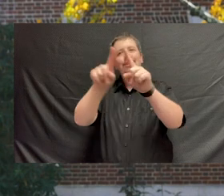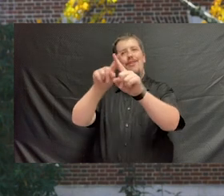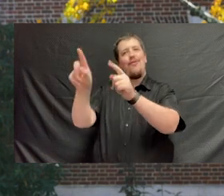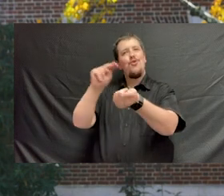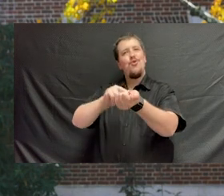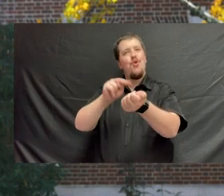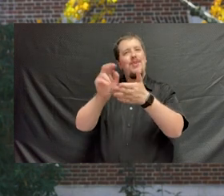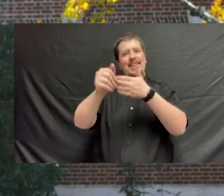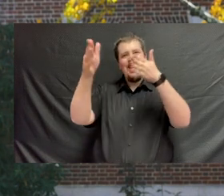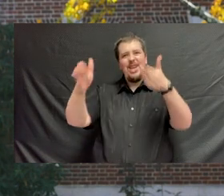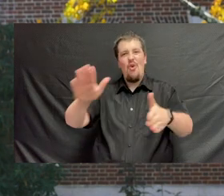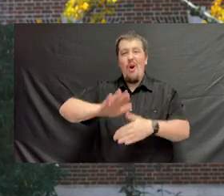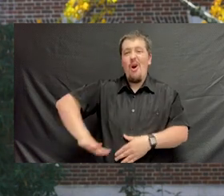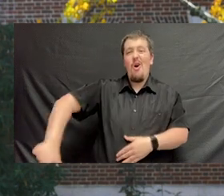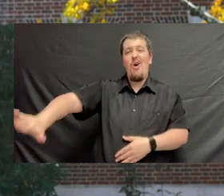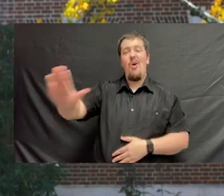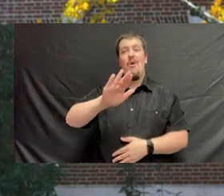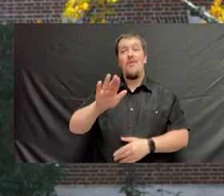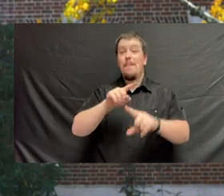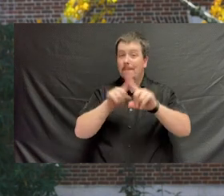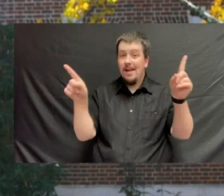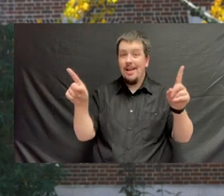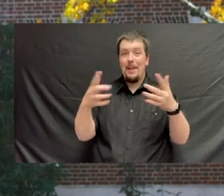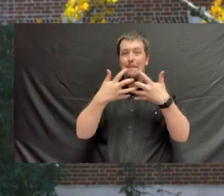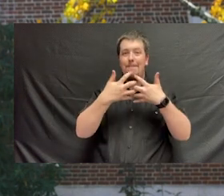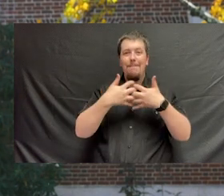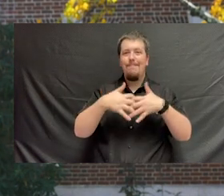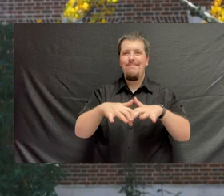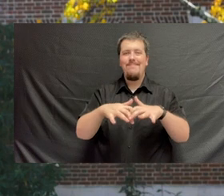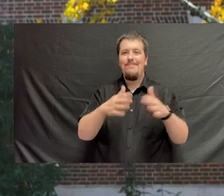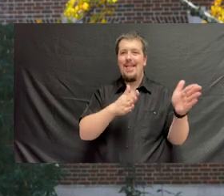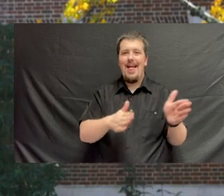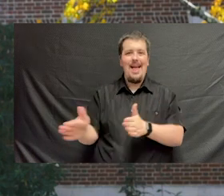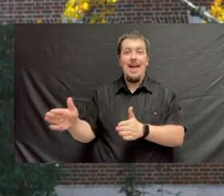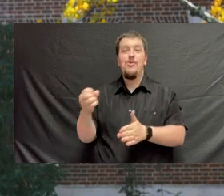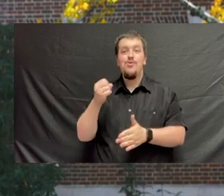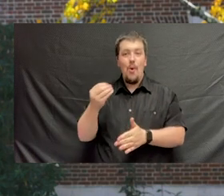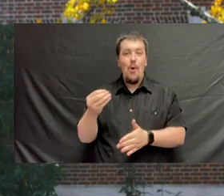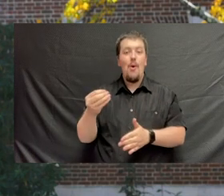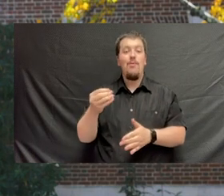of nursing leaders worldly and locally known. Those plans did not turn out the way we thought they would.